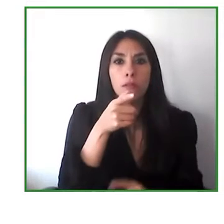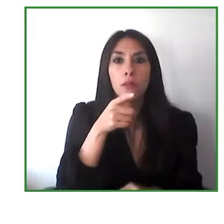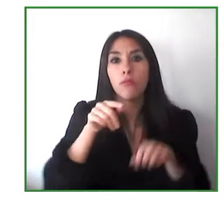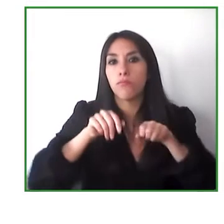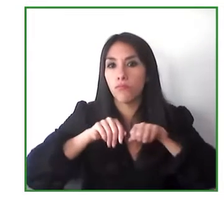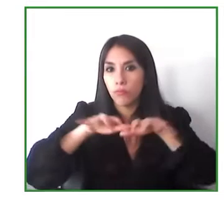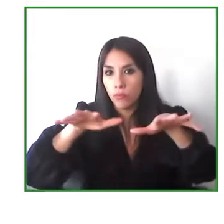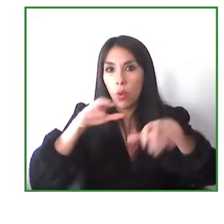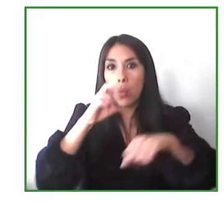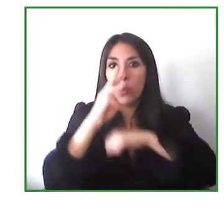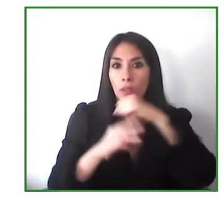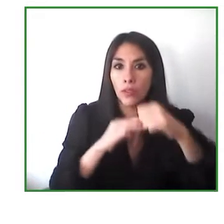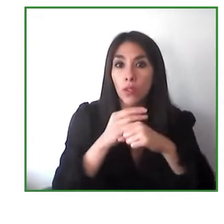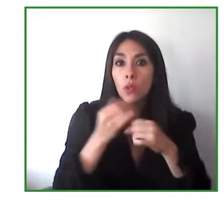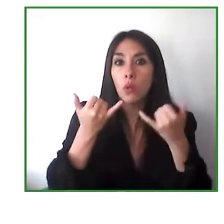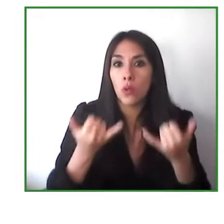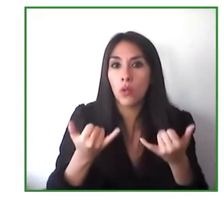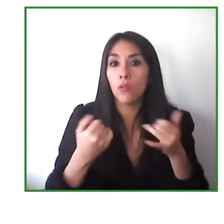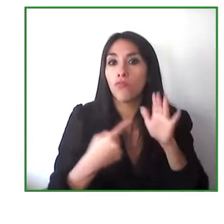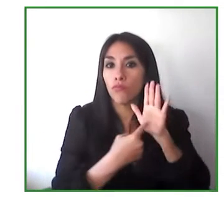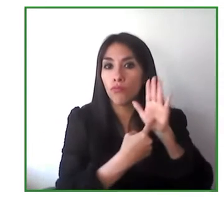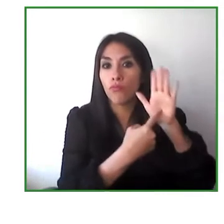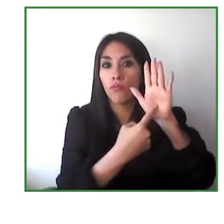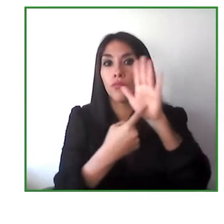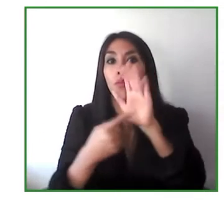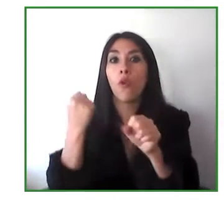share their work and also they are going to share